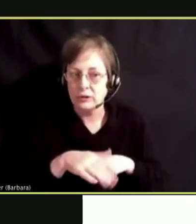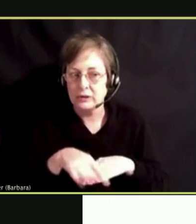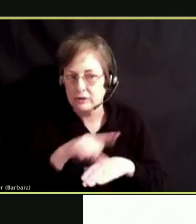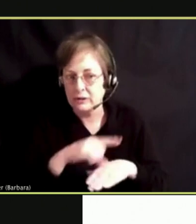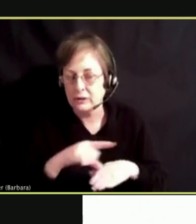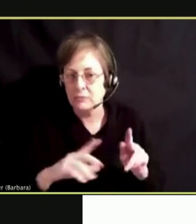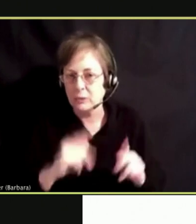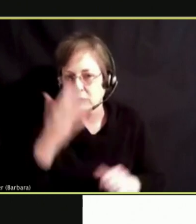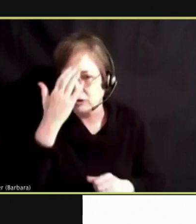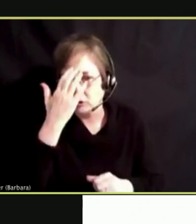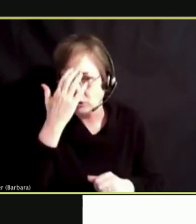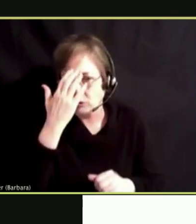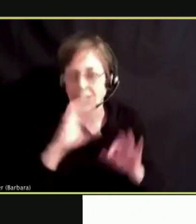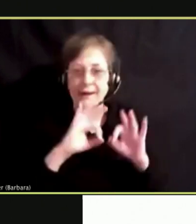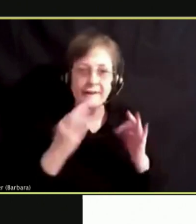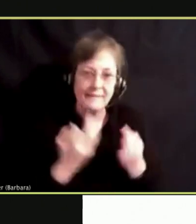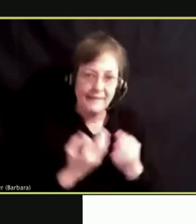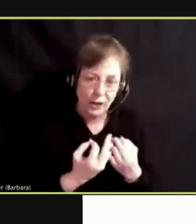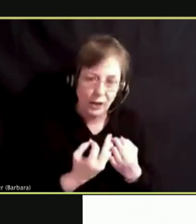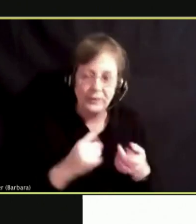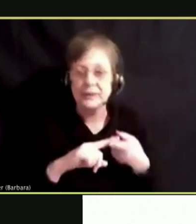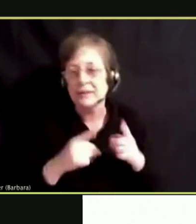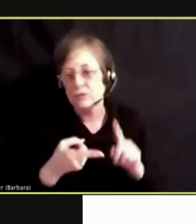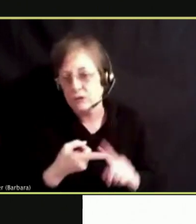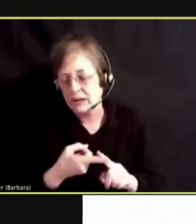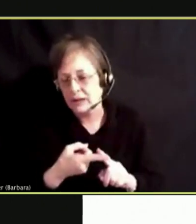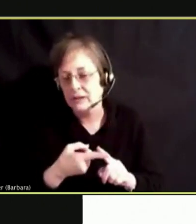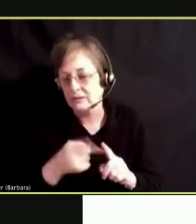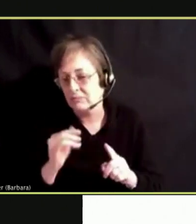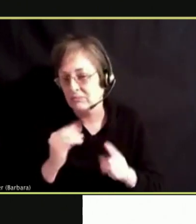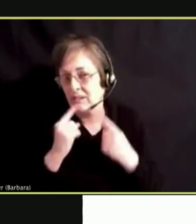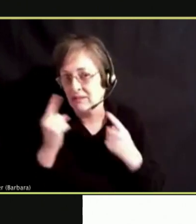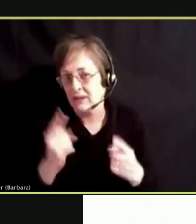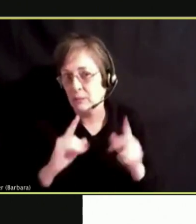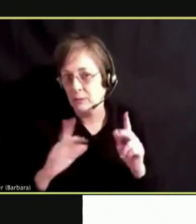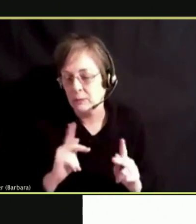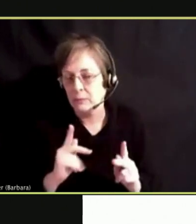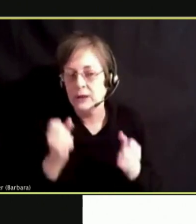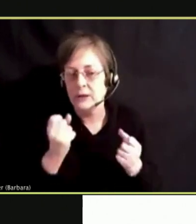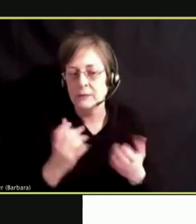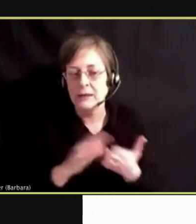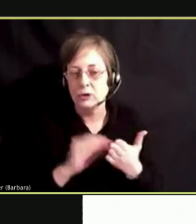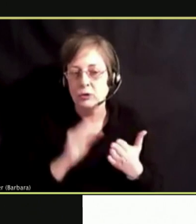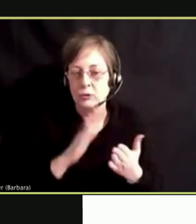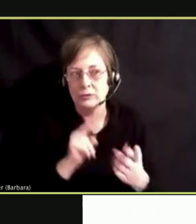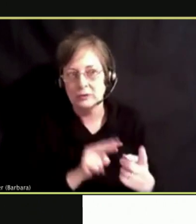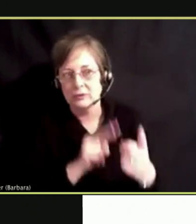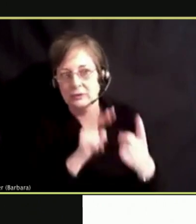FAMILY, FRIENDS, EVEN CELEBRITIES BUT A LOT OF THEM CONSIDER THEM CLOSE TO THE CELEBRITY